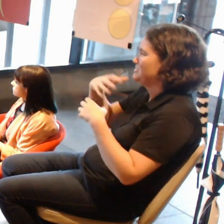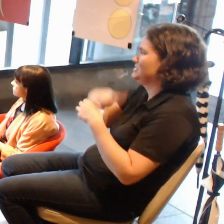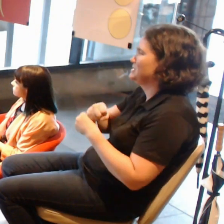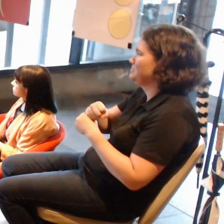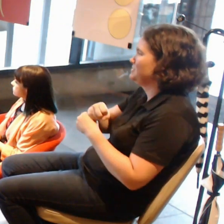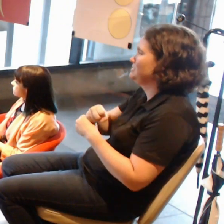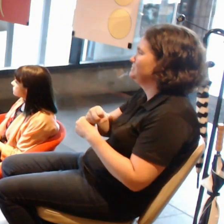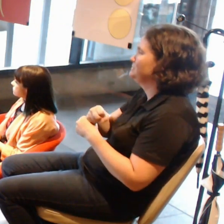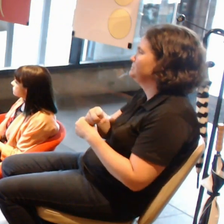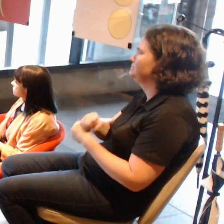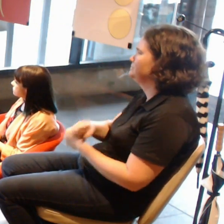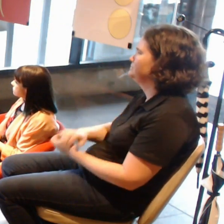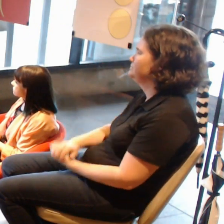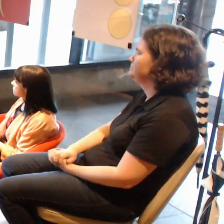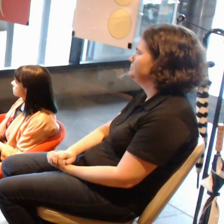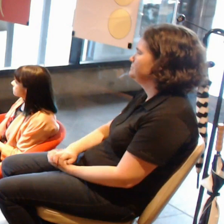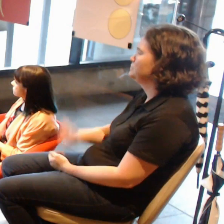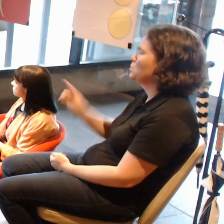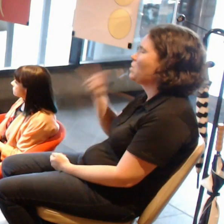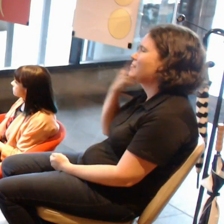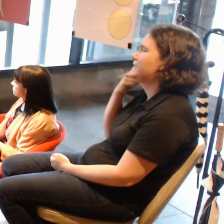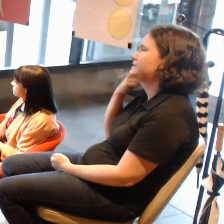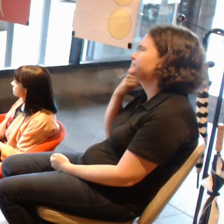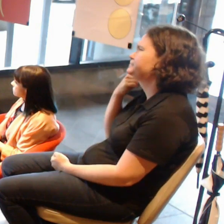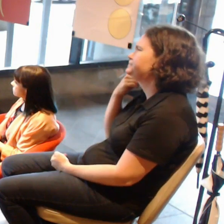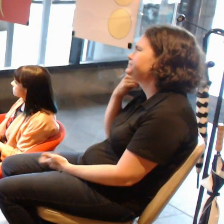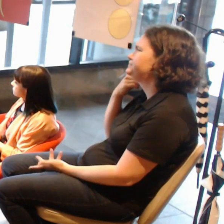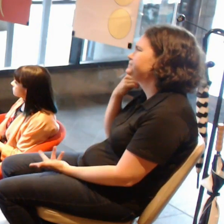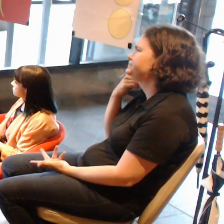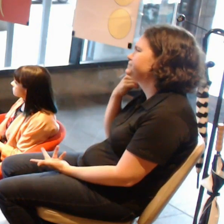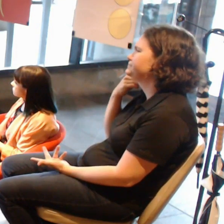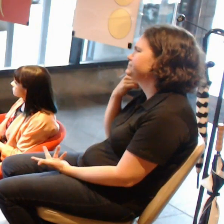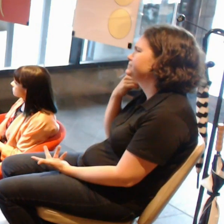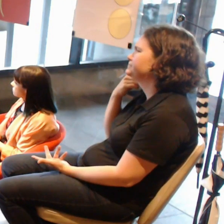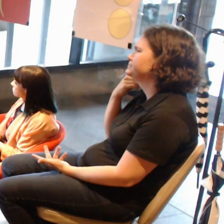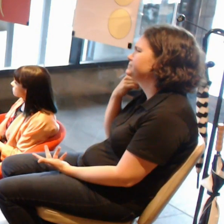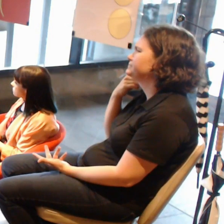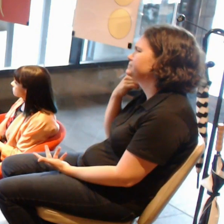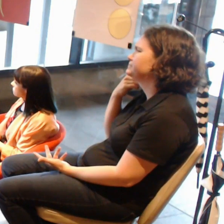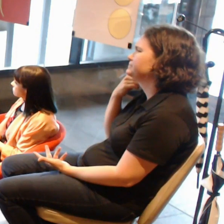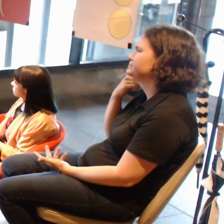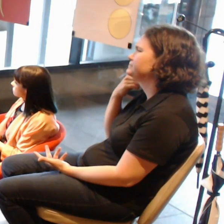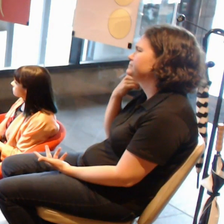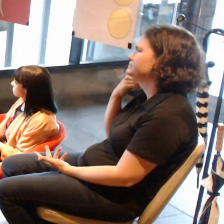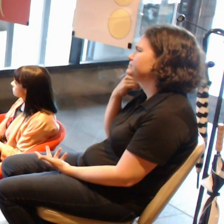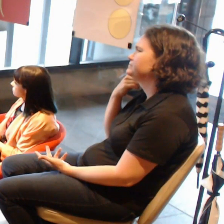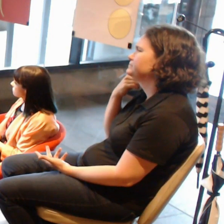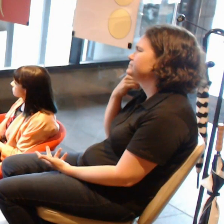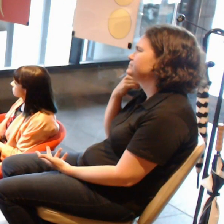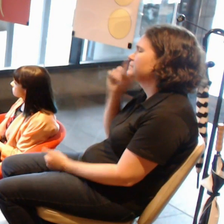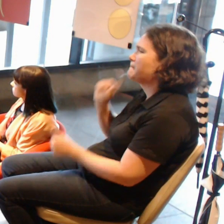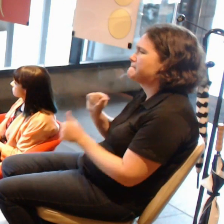what do you think is the best thing that people are doing in this space at the moment?